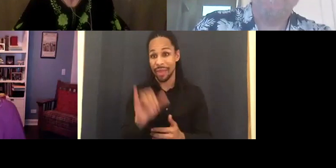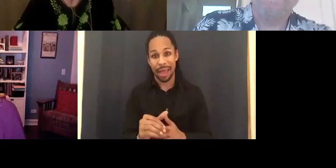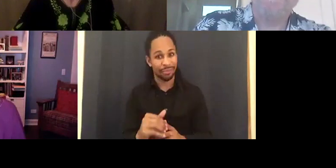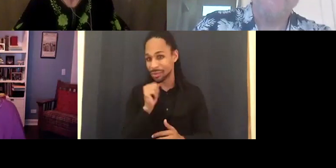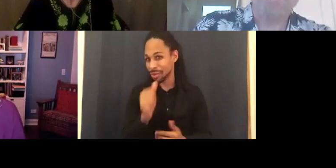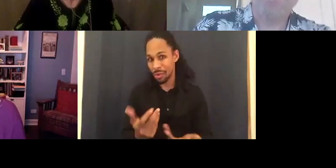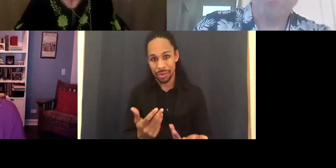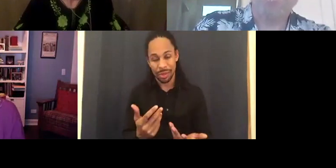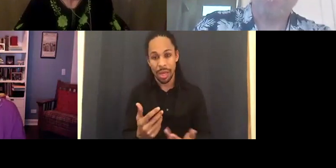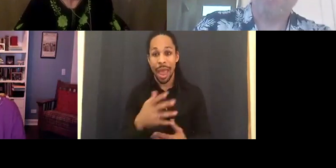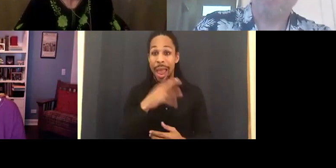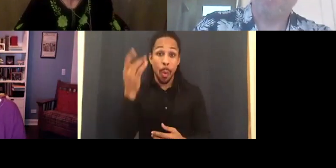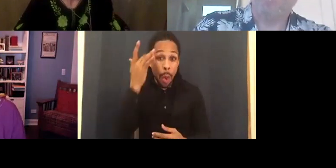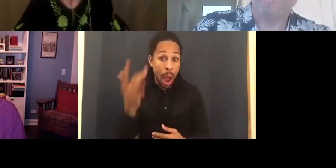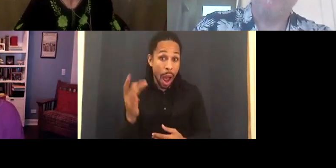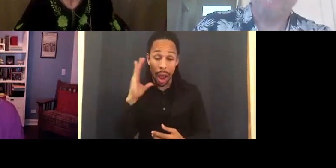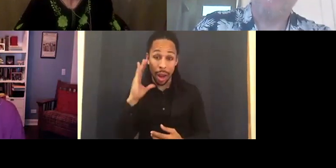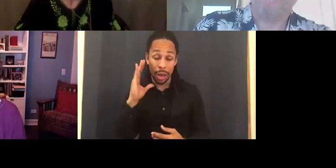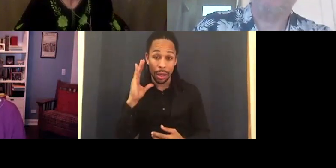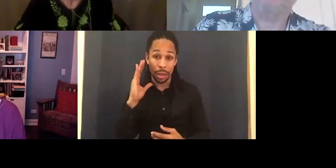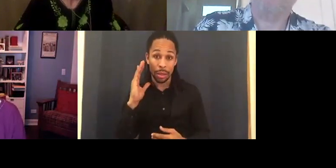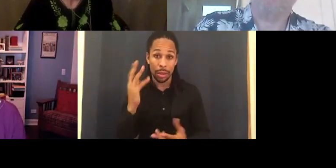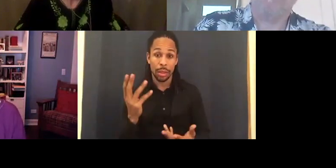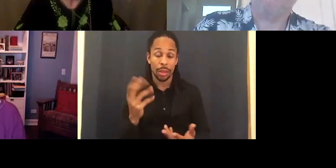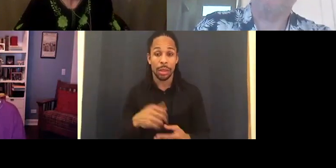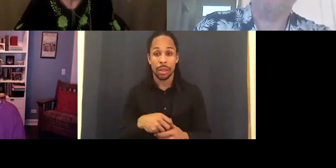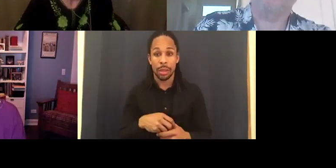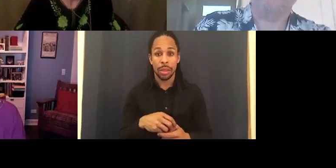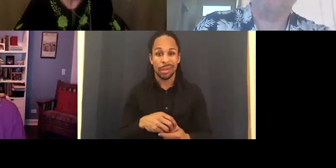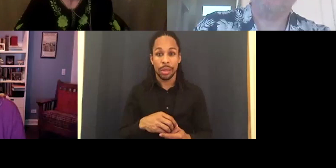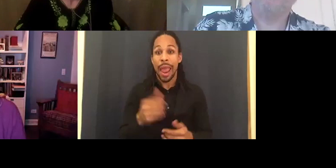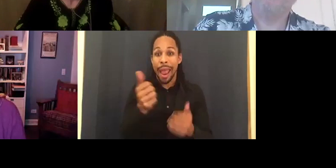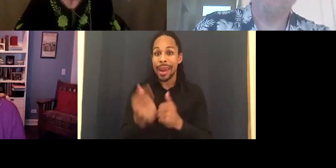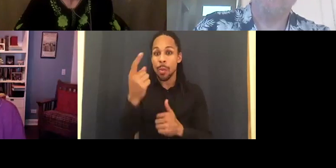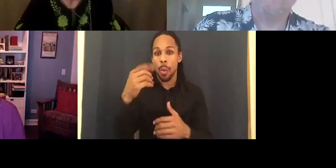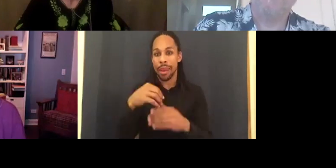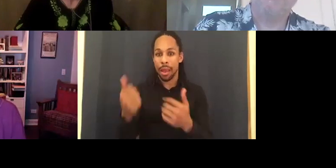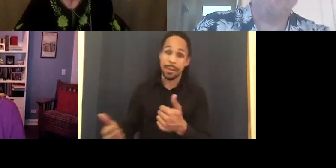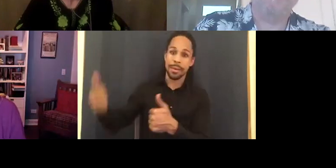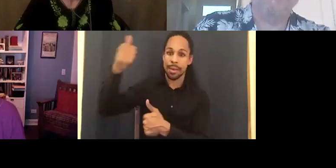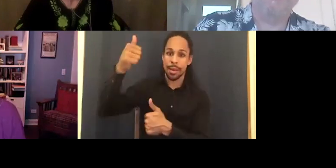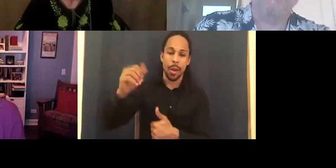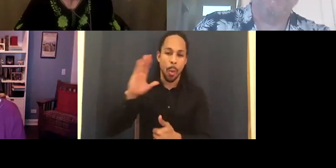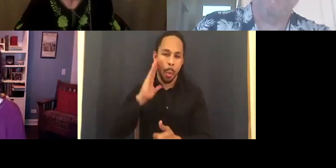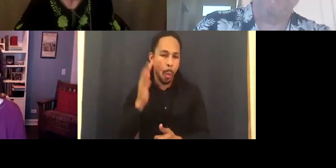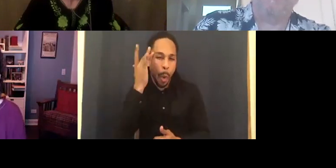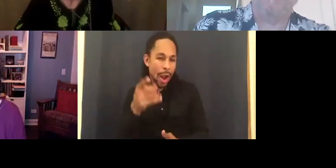Why wouldn't anyone in a position of power want to have this revolutionary idea